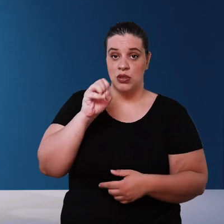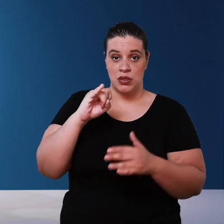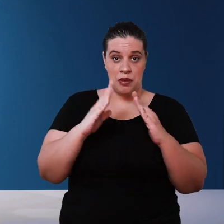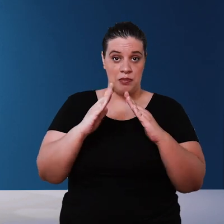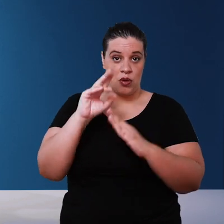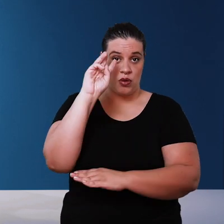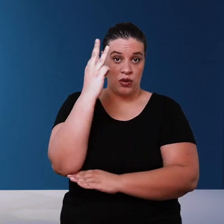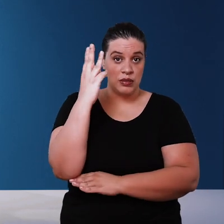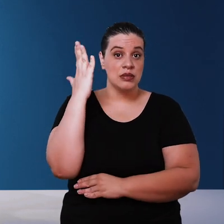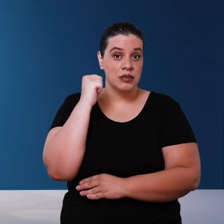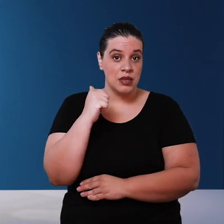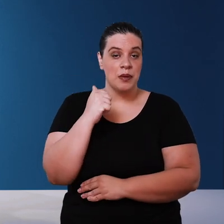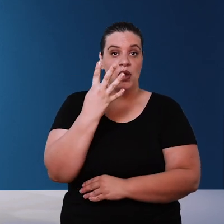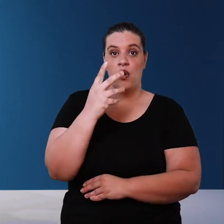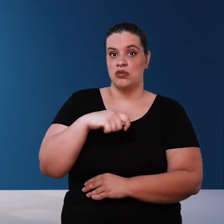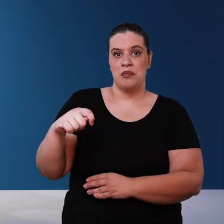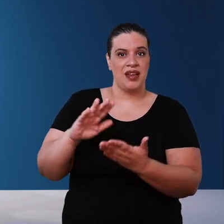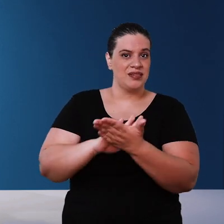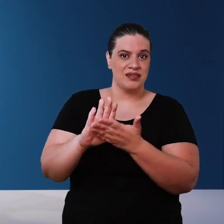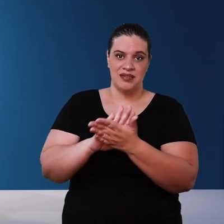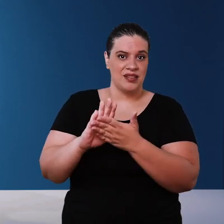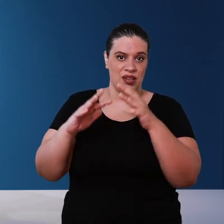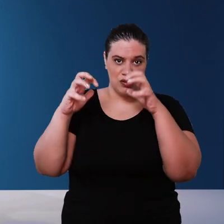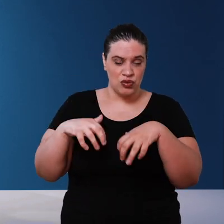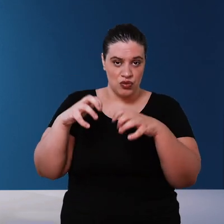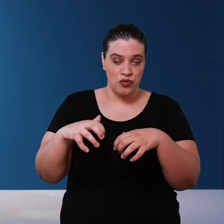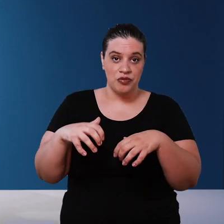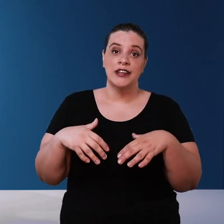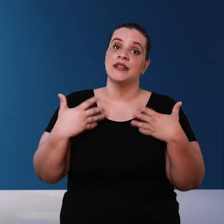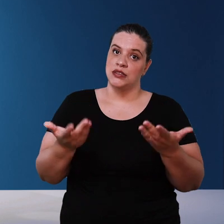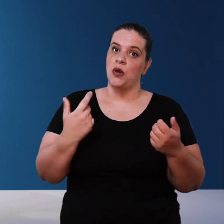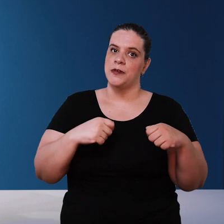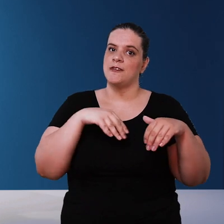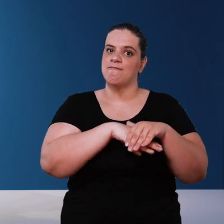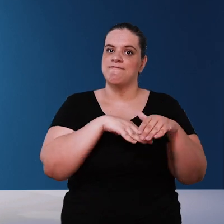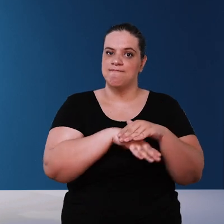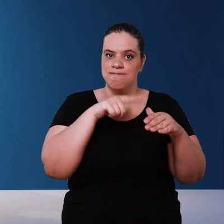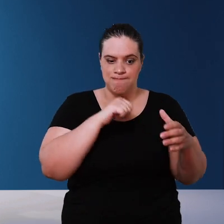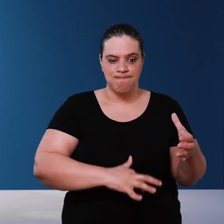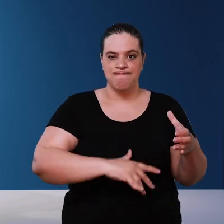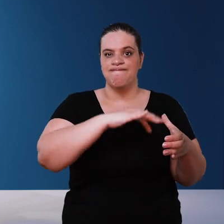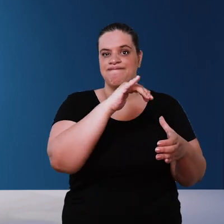I'm sure here for practically four months I won't have any rain , which means I'll have to store a much larger volume of water than